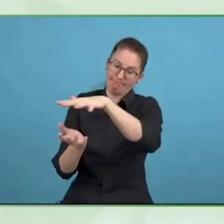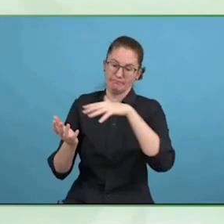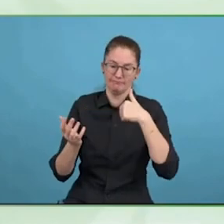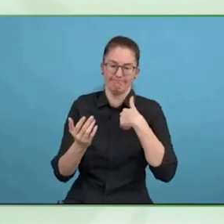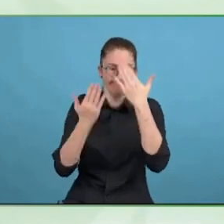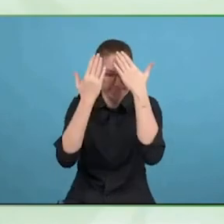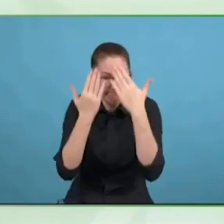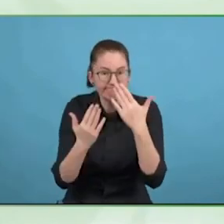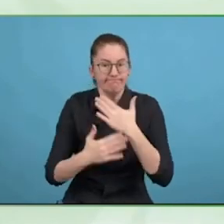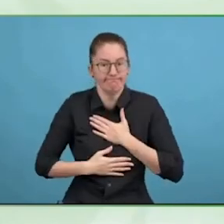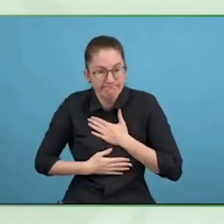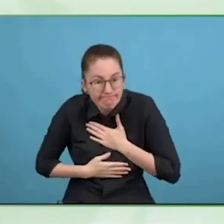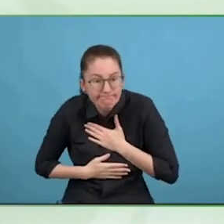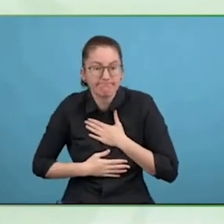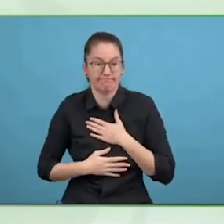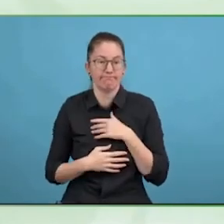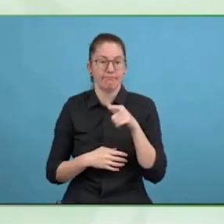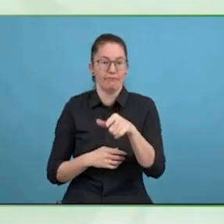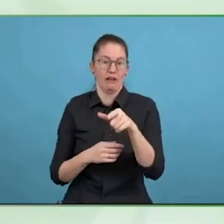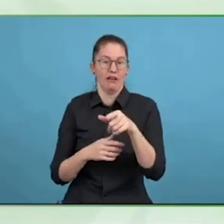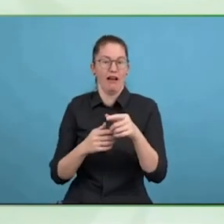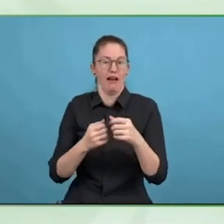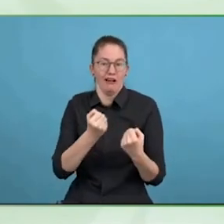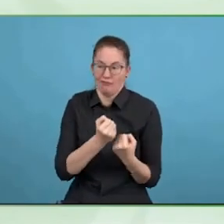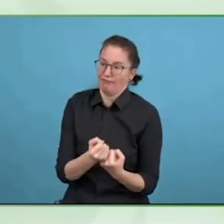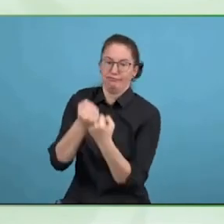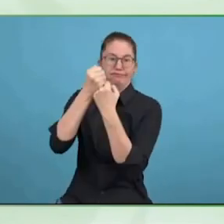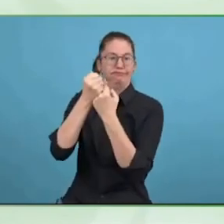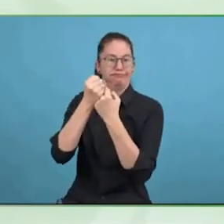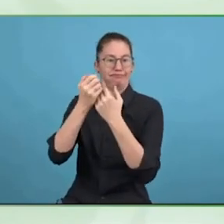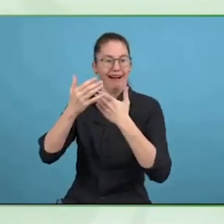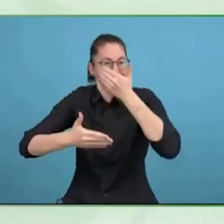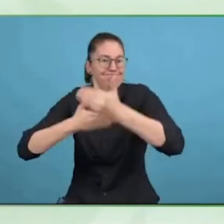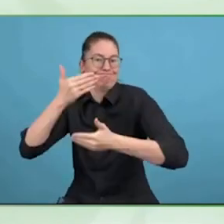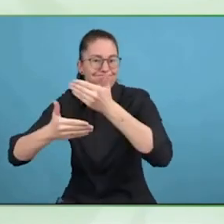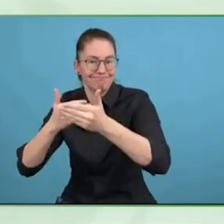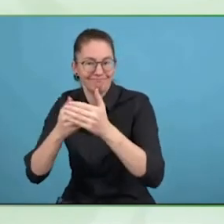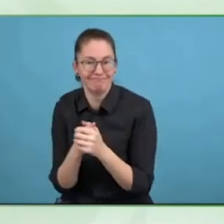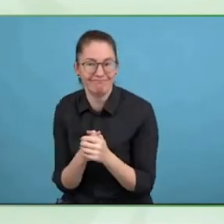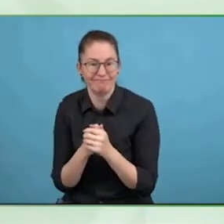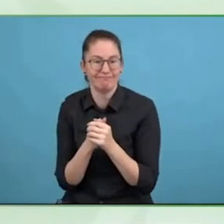I think that is fantastic learning process, assistive technology